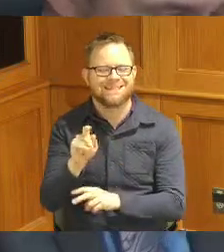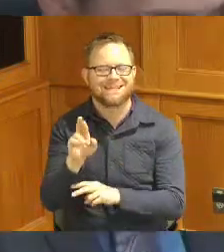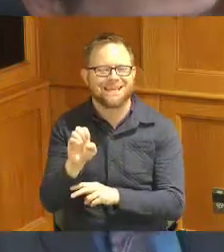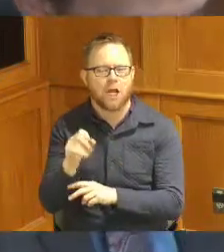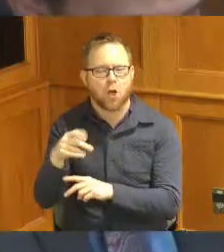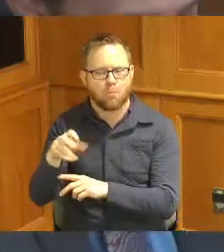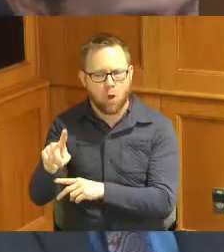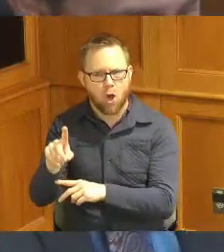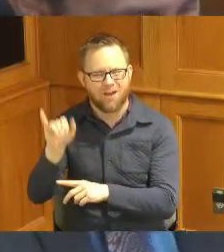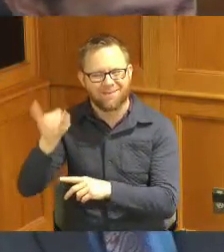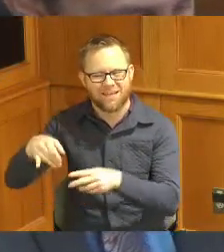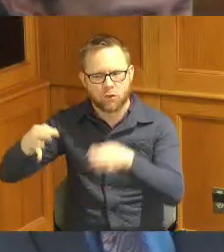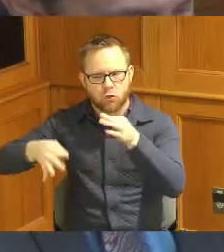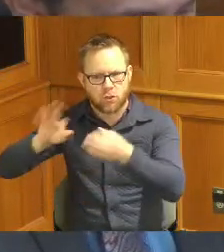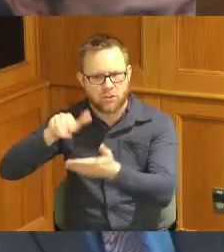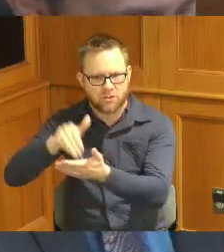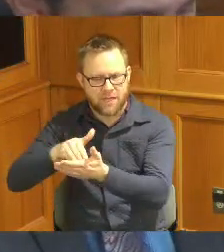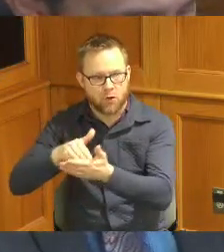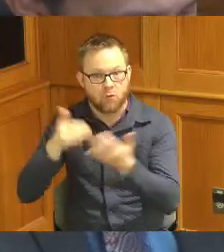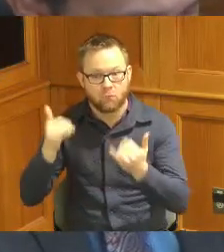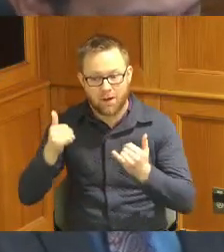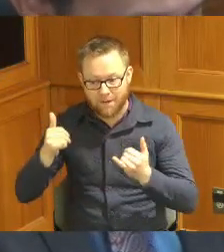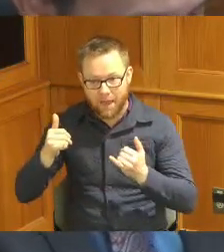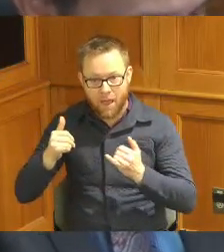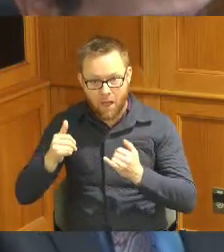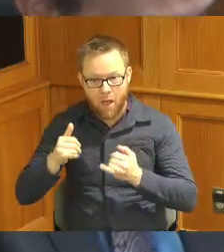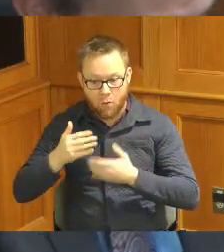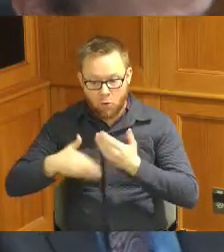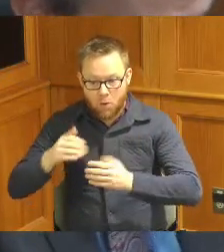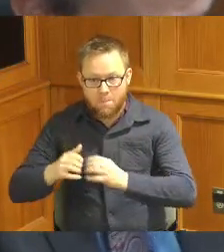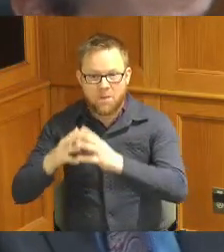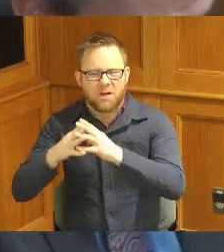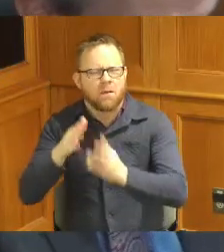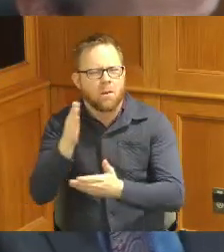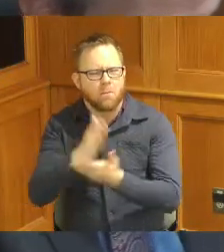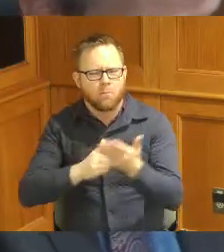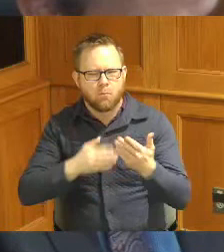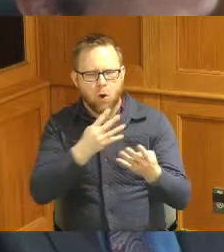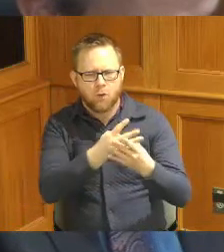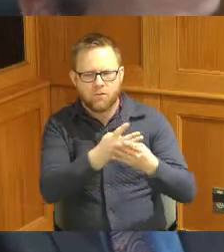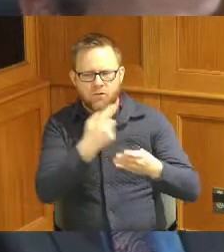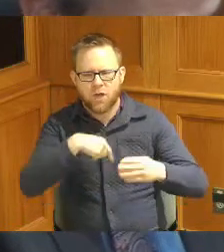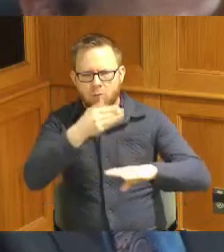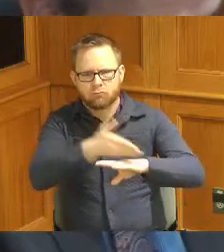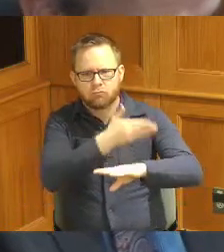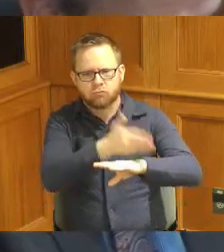is the build out we are retrofitting a portion of the jail to accommodate 93 treatment beds